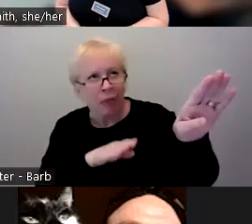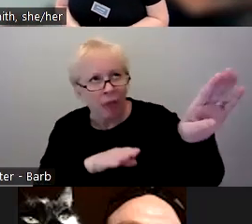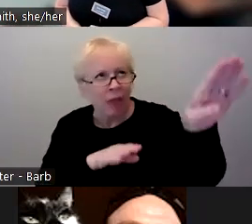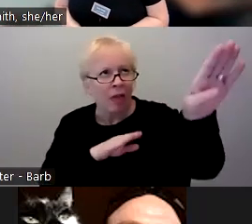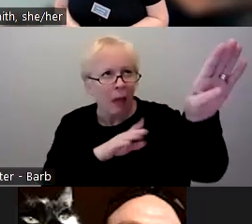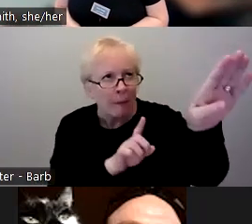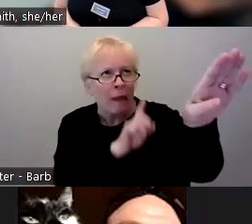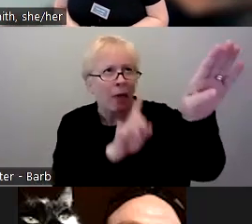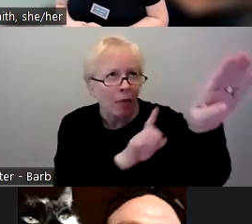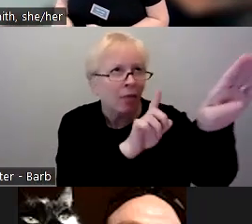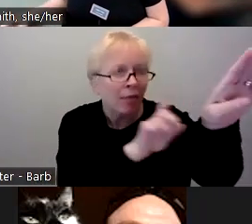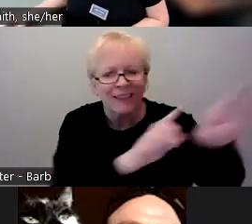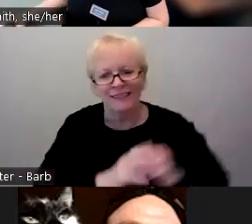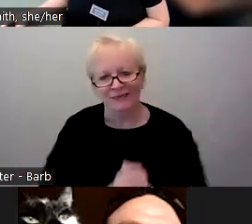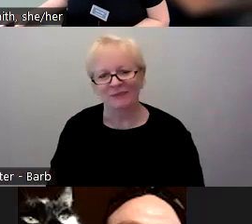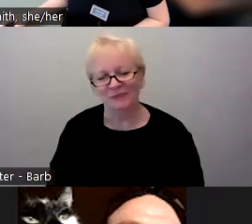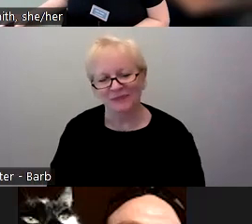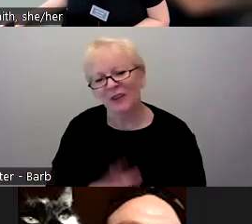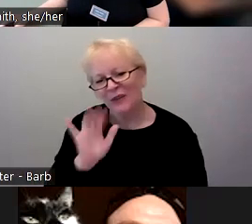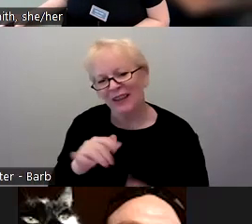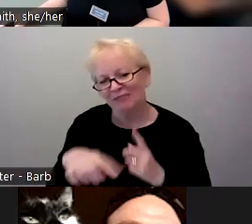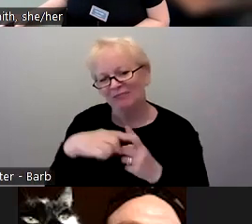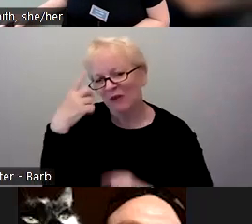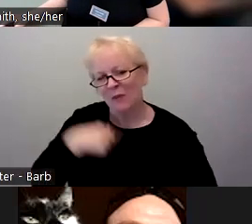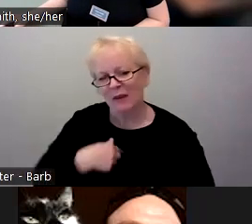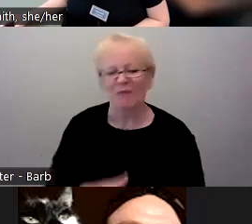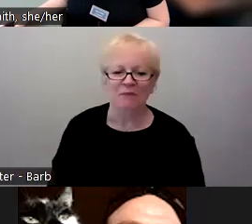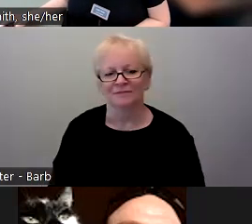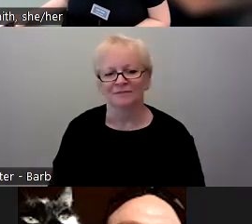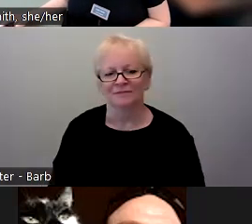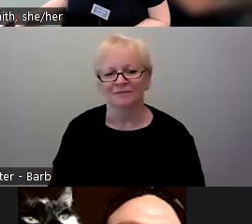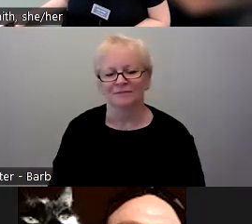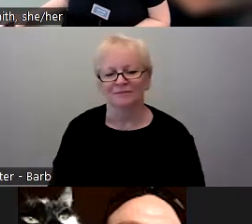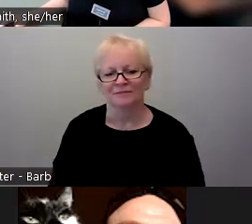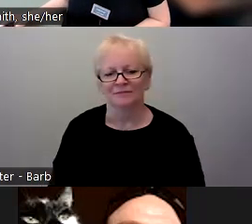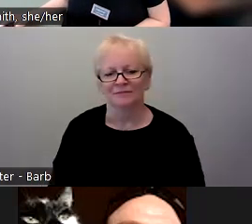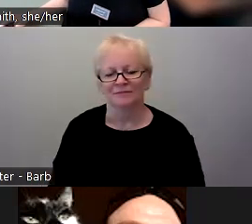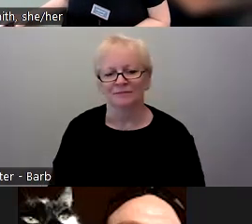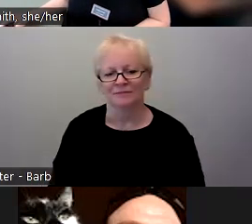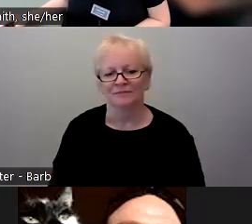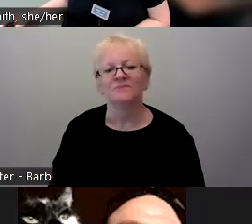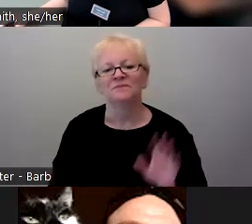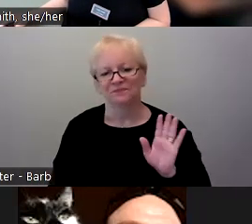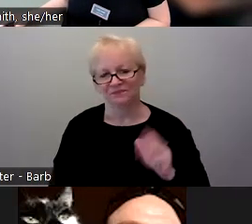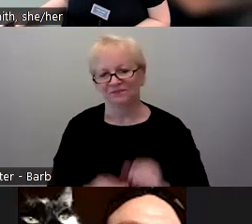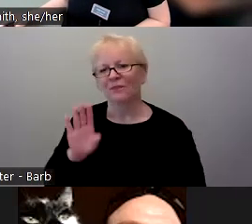So that was a good part for me. This is Barb. Thank you, Jonathan.